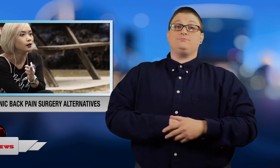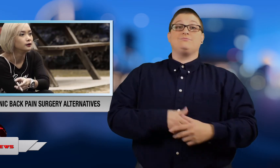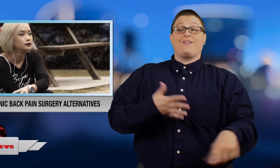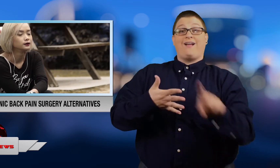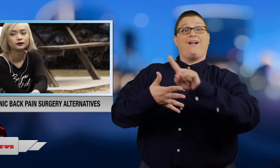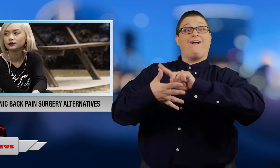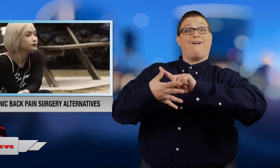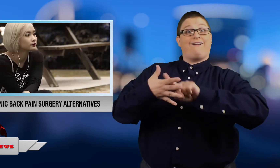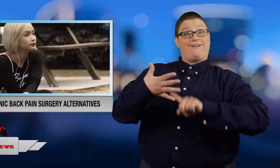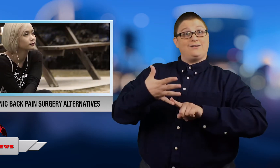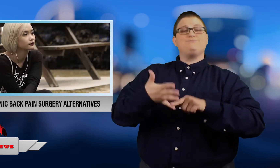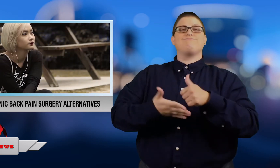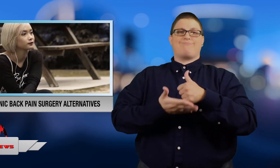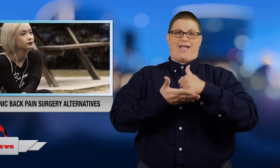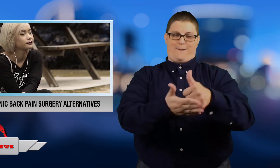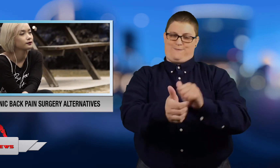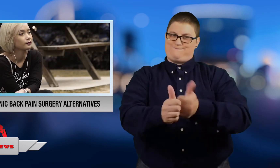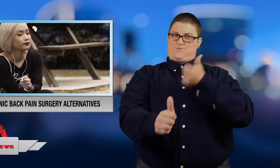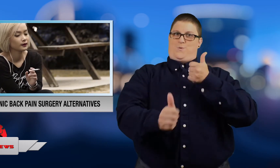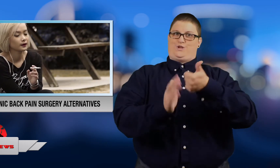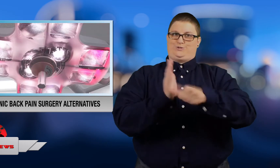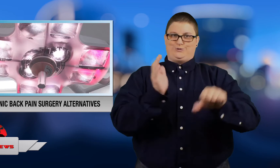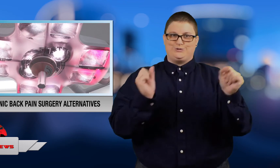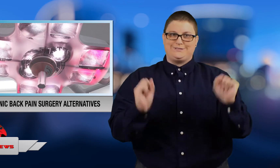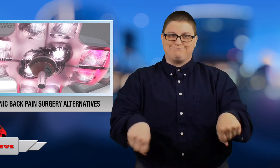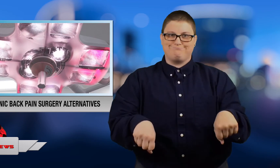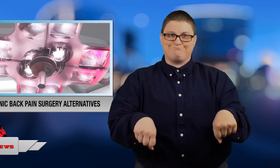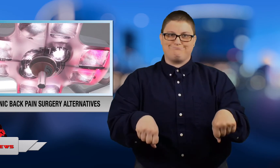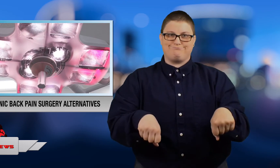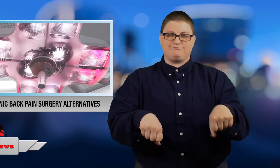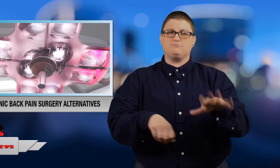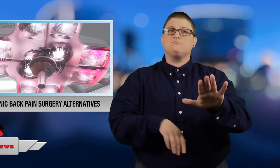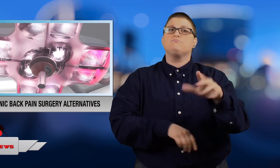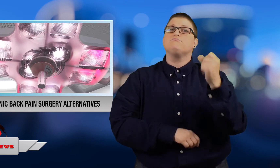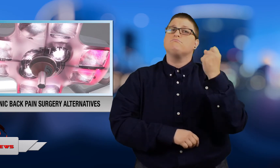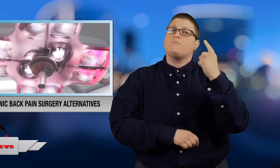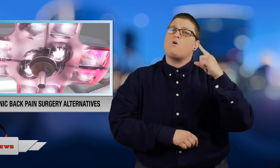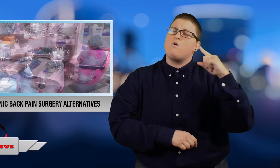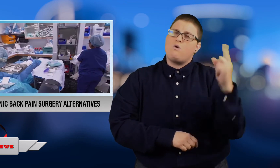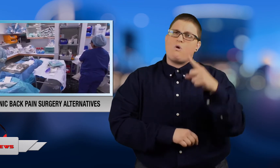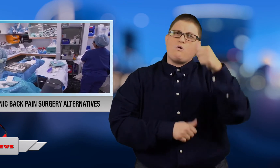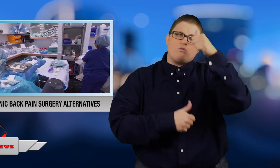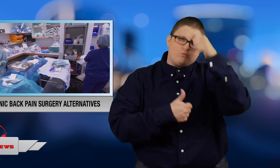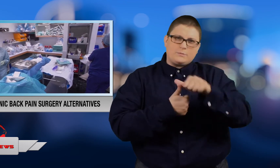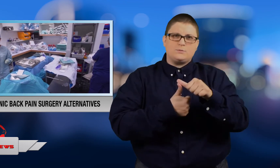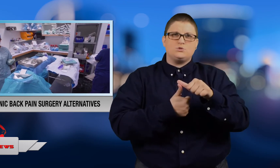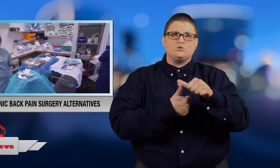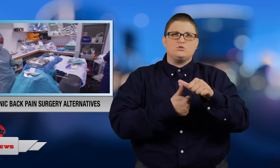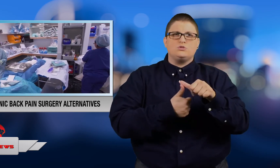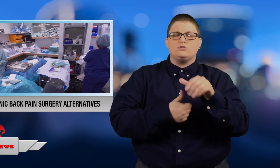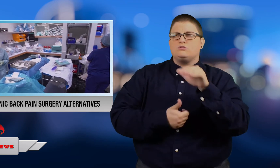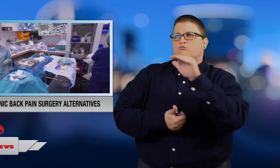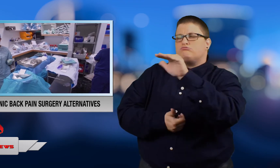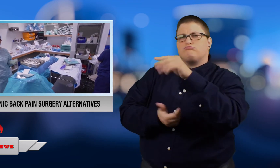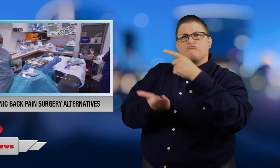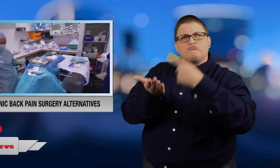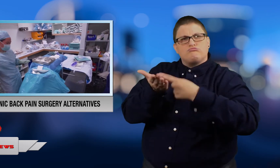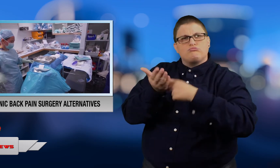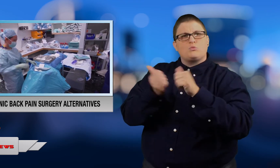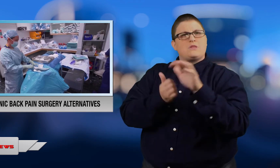These tips may help you avoid surgery but always remember to discuss any health decisions